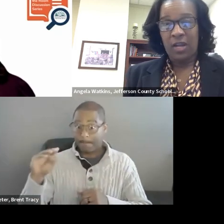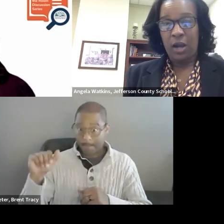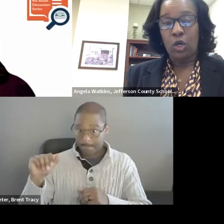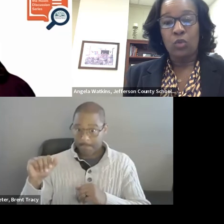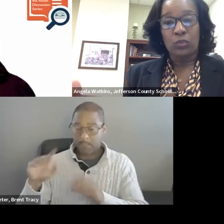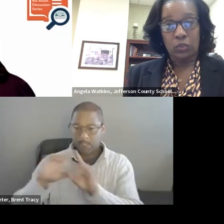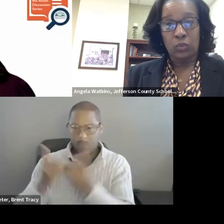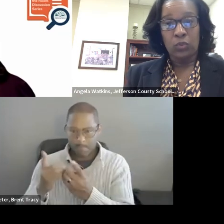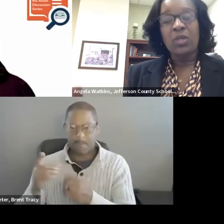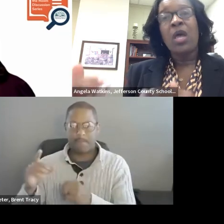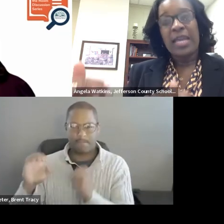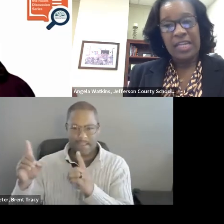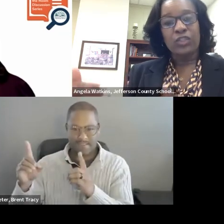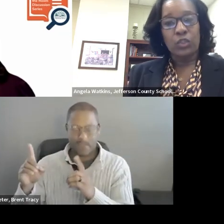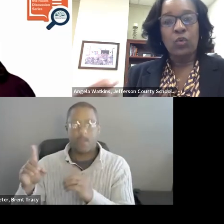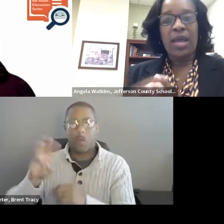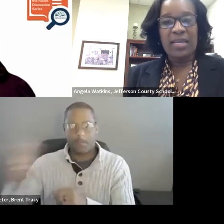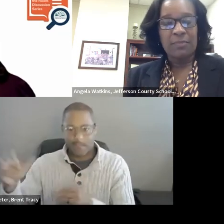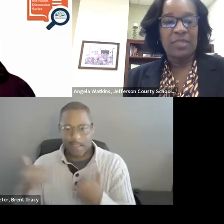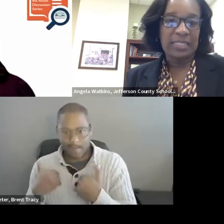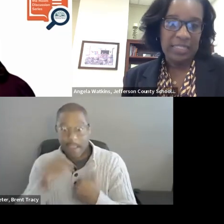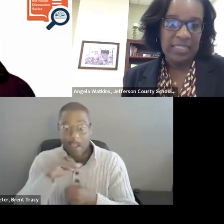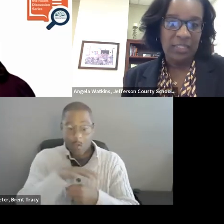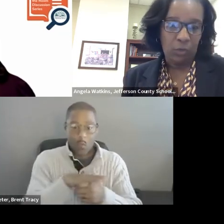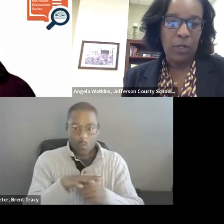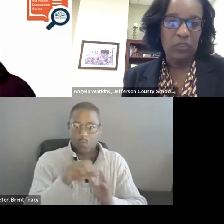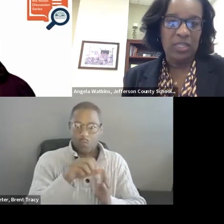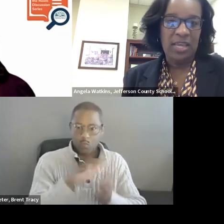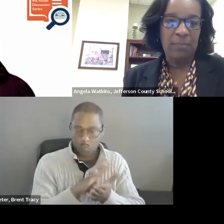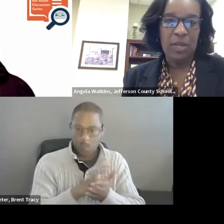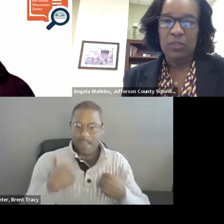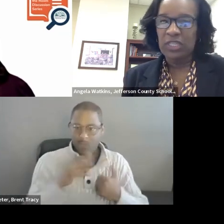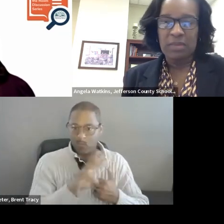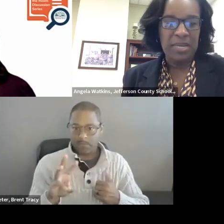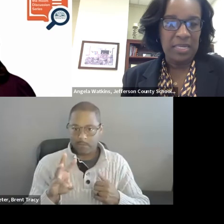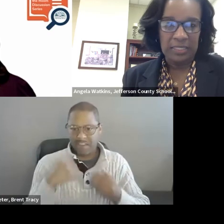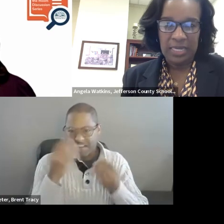in our local schools, each school has things listed or posted that parents can immediately